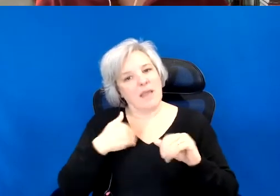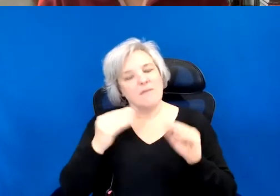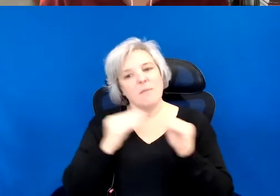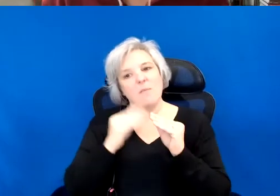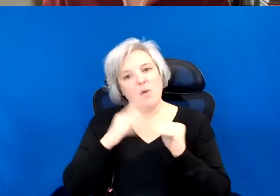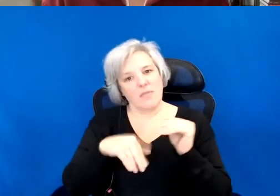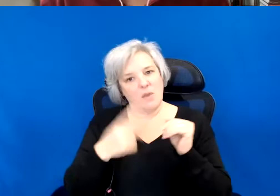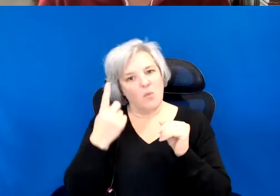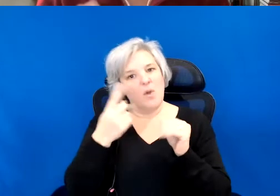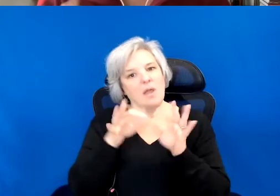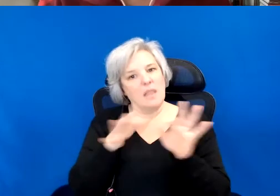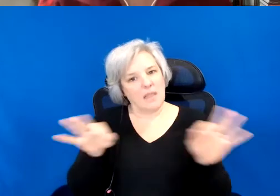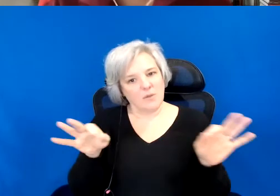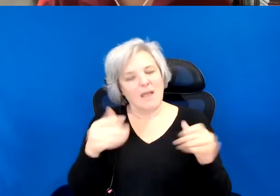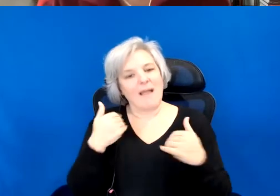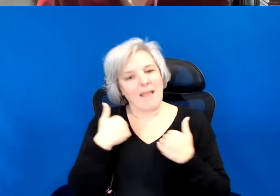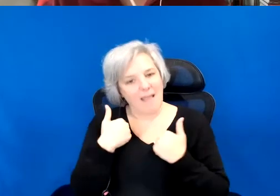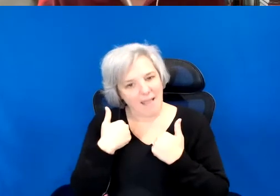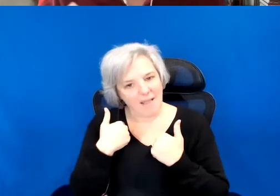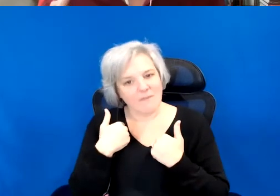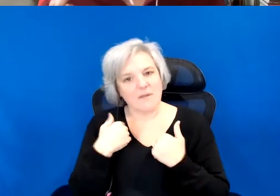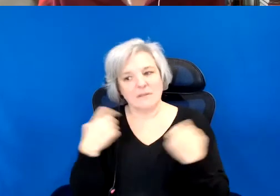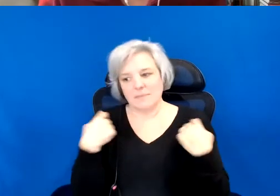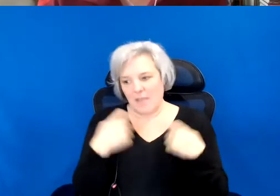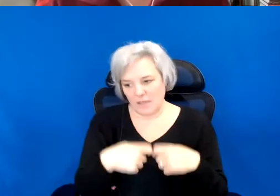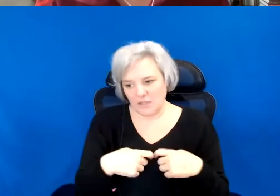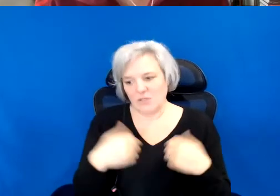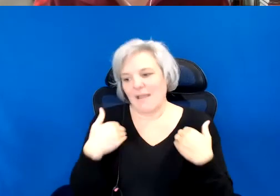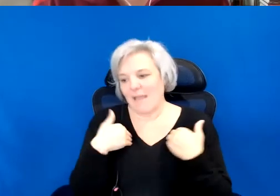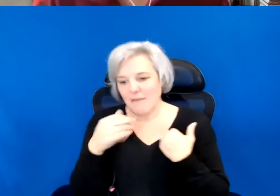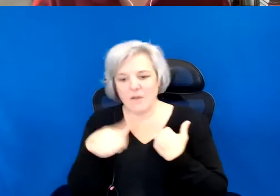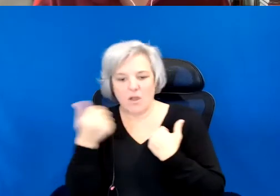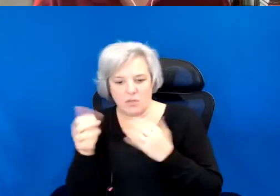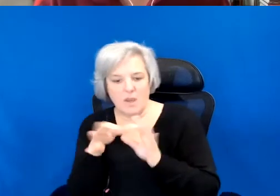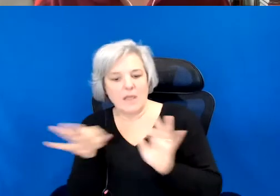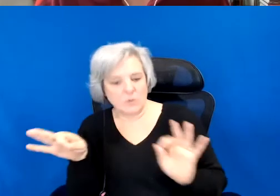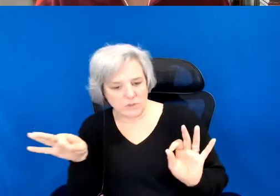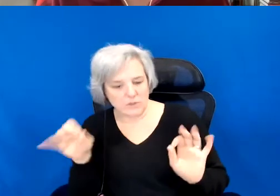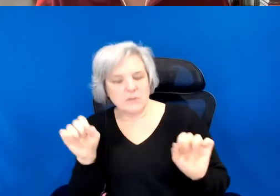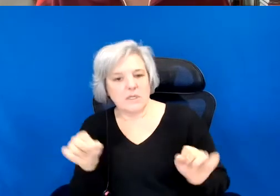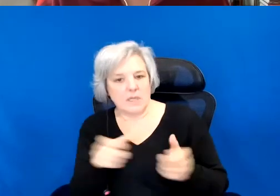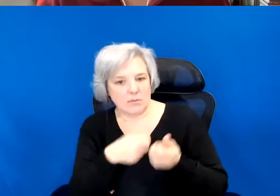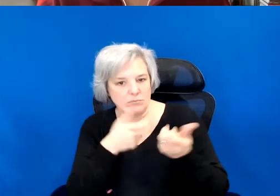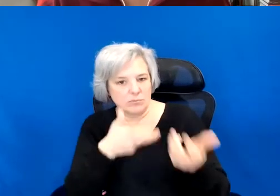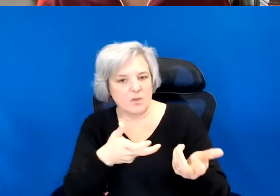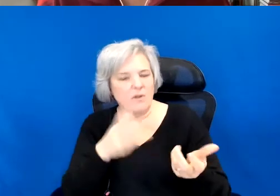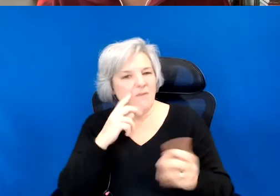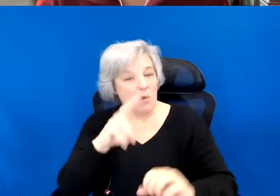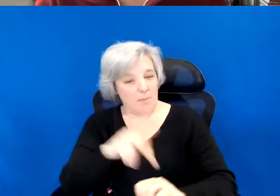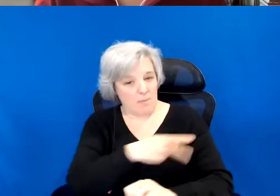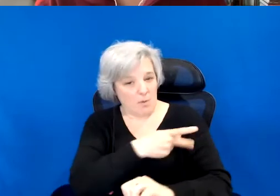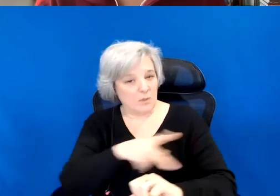I have my Indigenous language, and Spanish, and so, in terms of poetry, I don't think